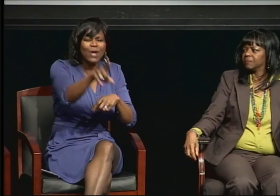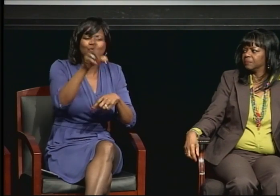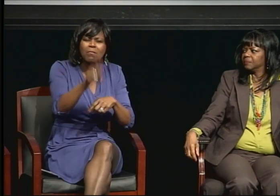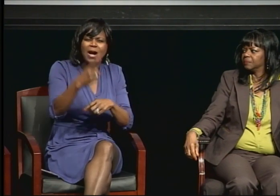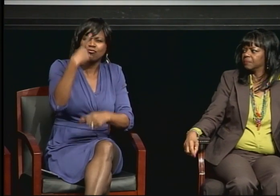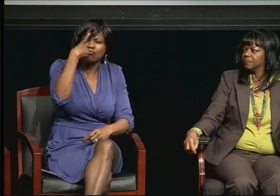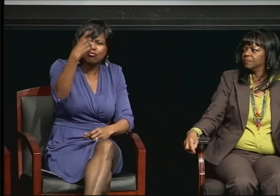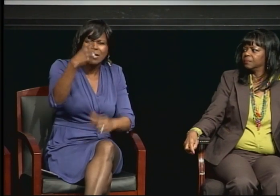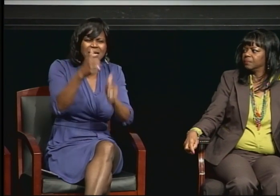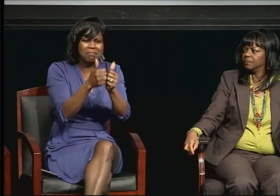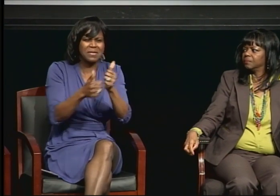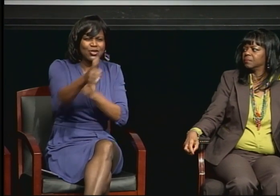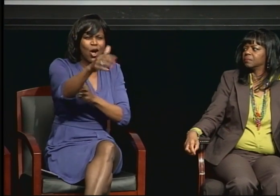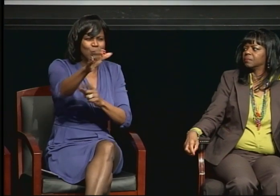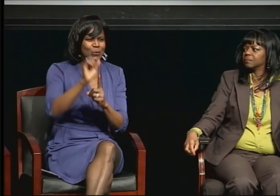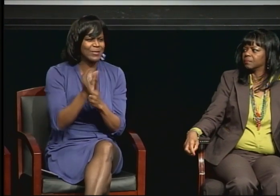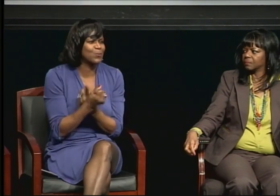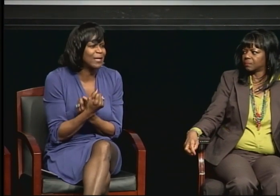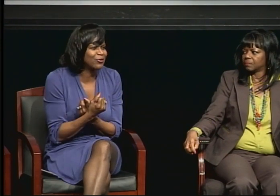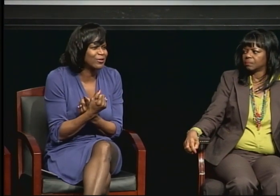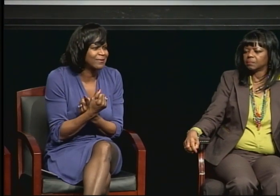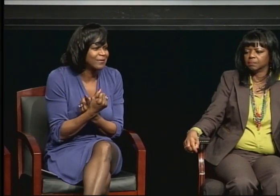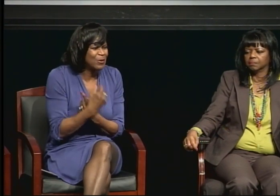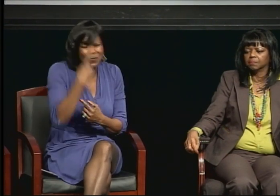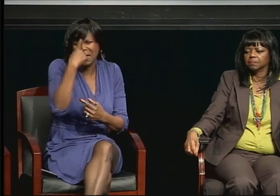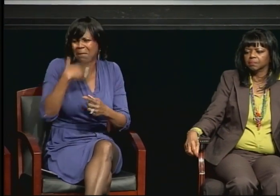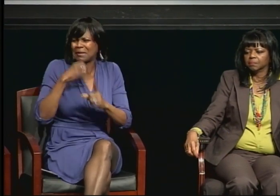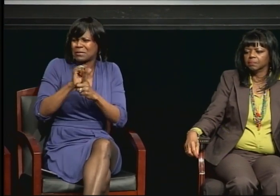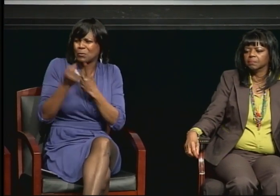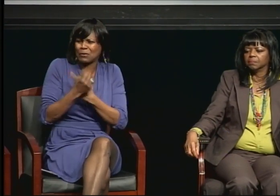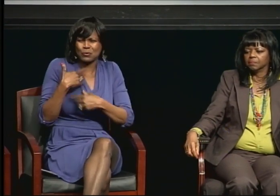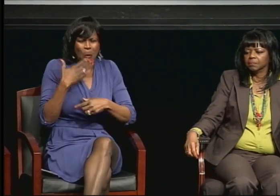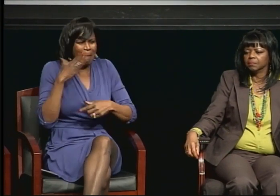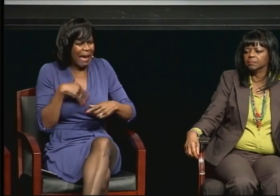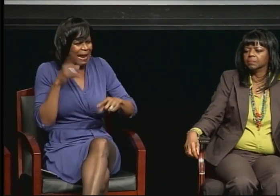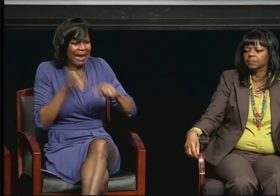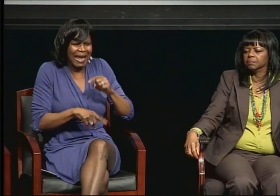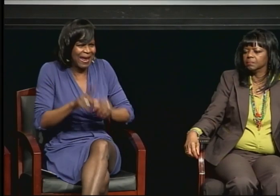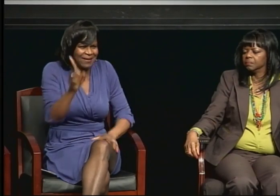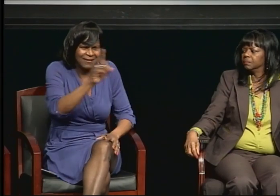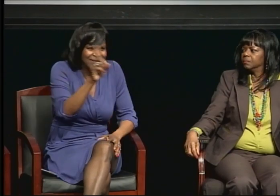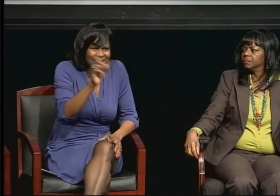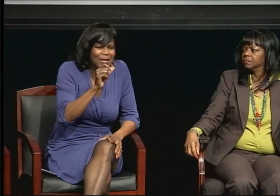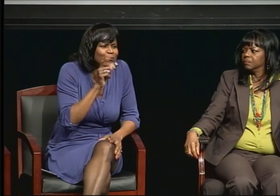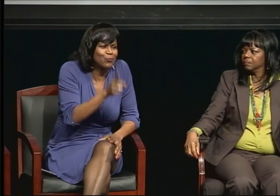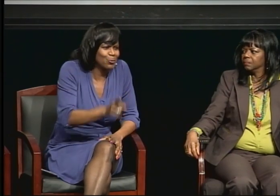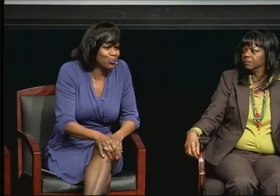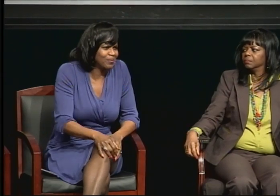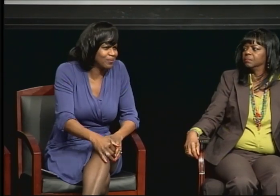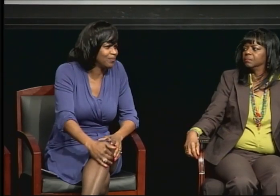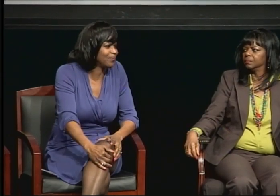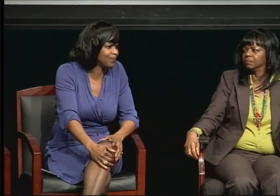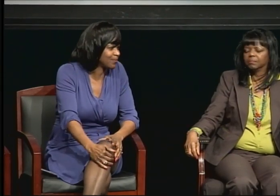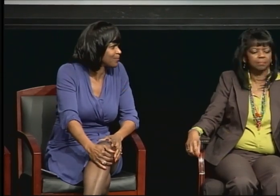It's not true. Don't even go there.